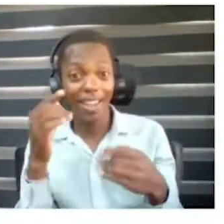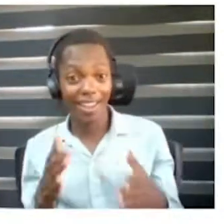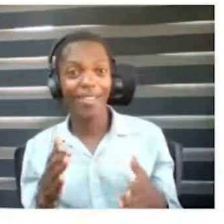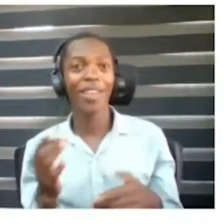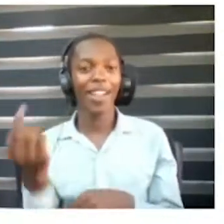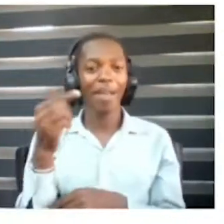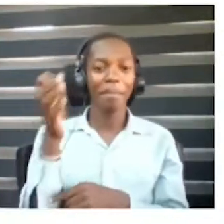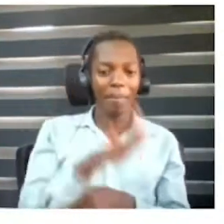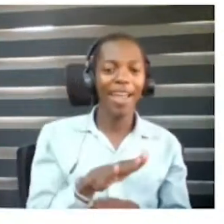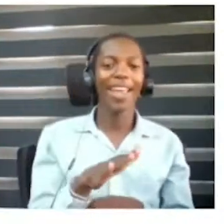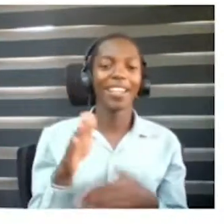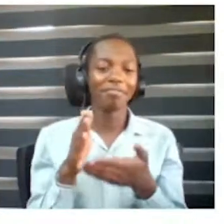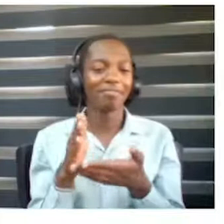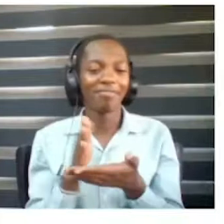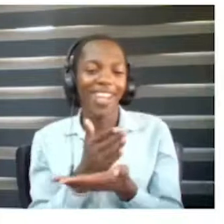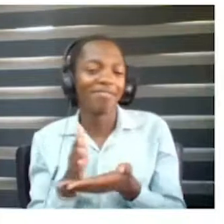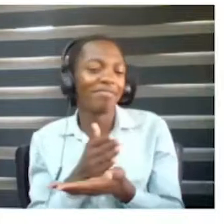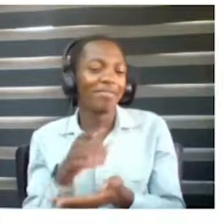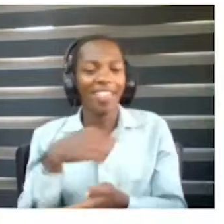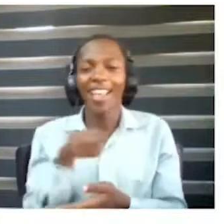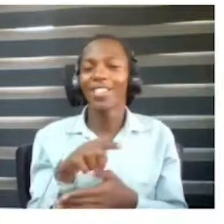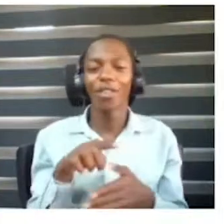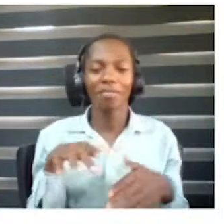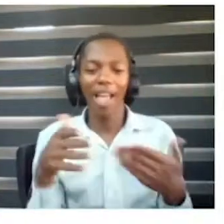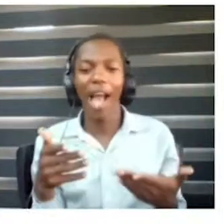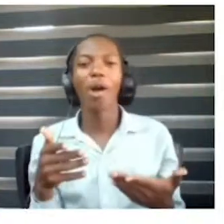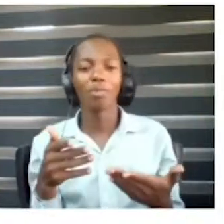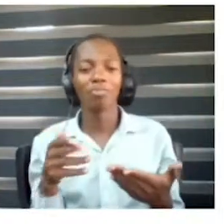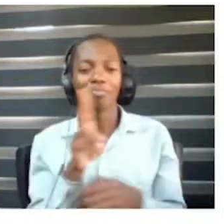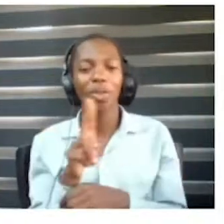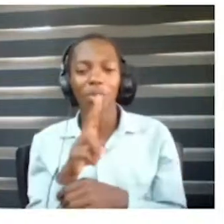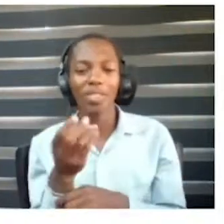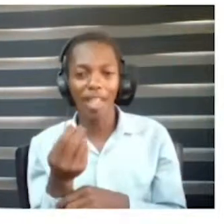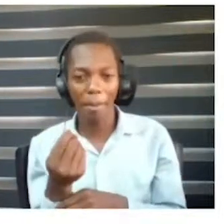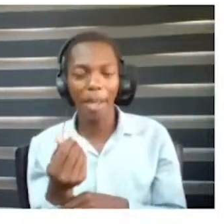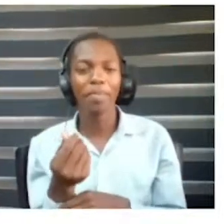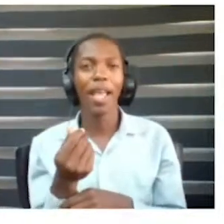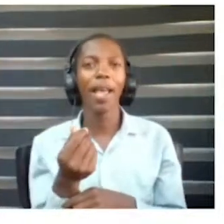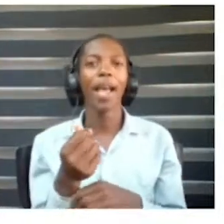they are going to spend the money. It is a prize award of $10,000.